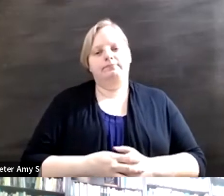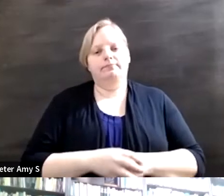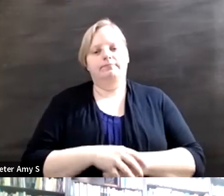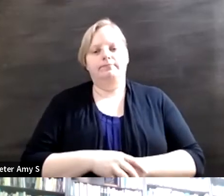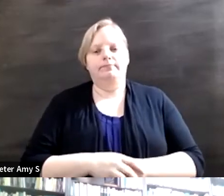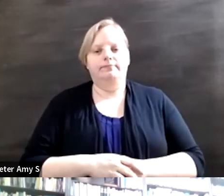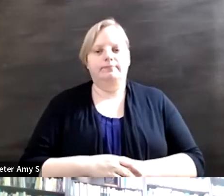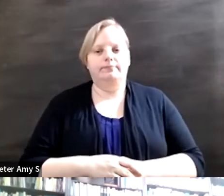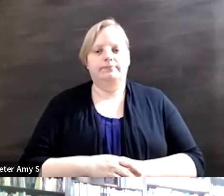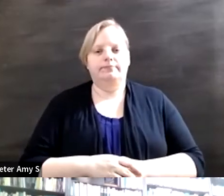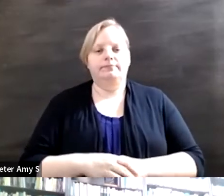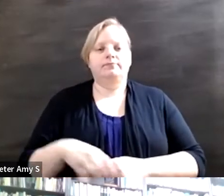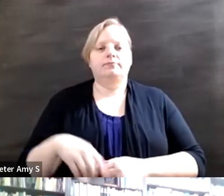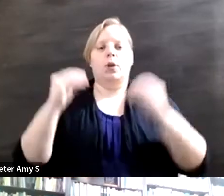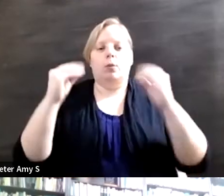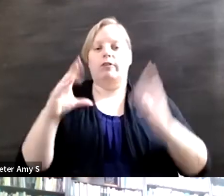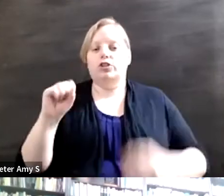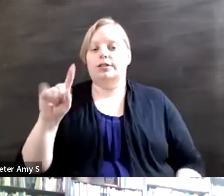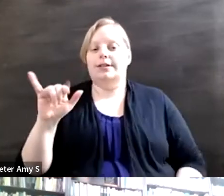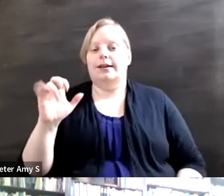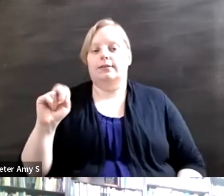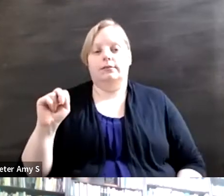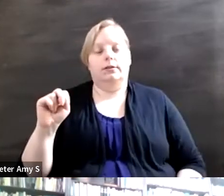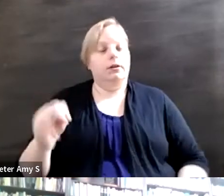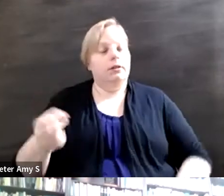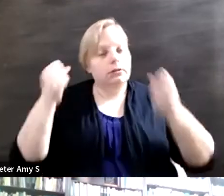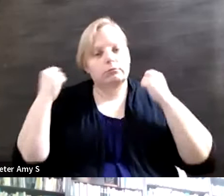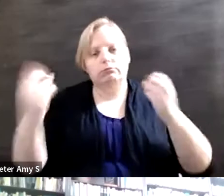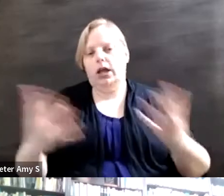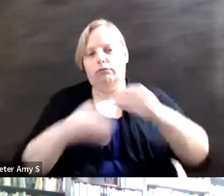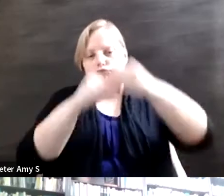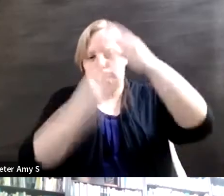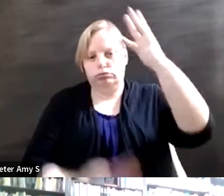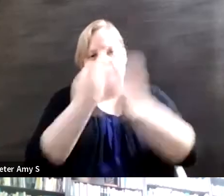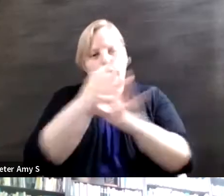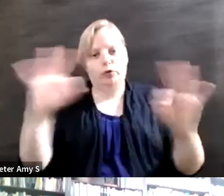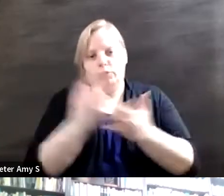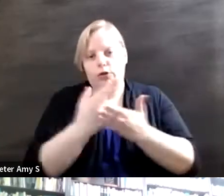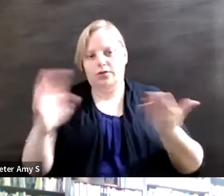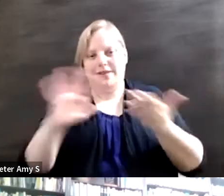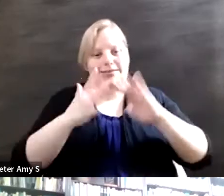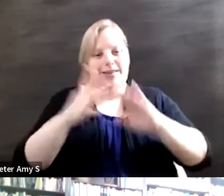Well there are any number of available and free resources online for people to access,